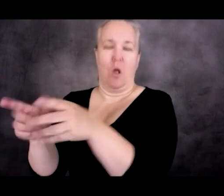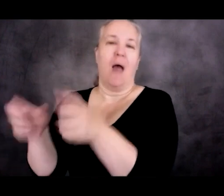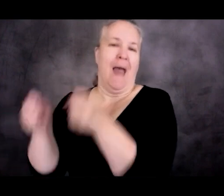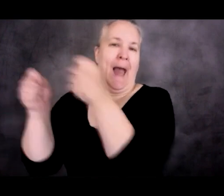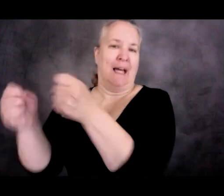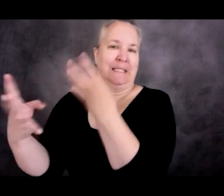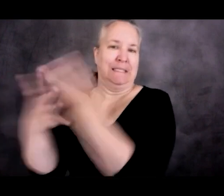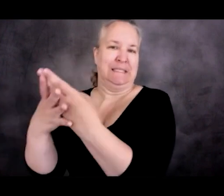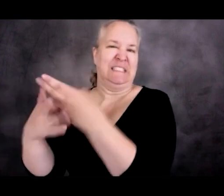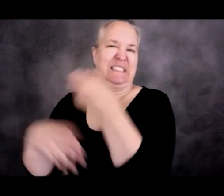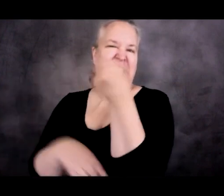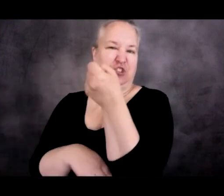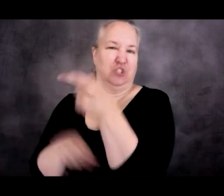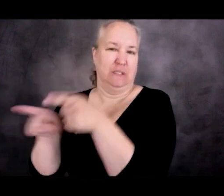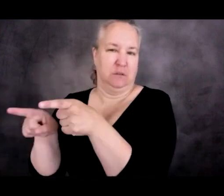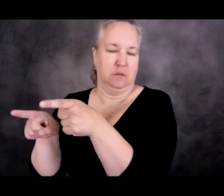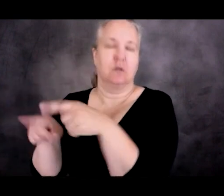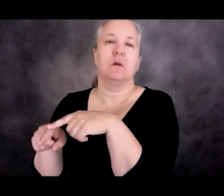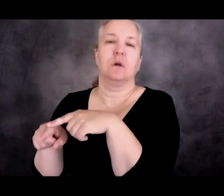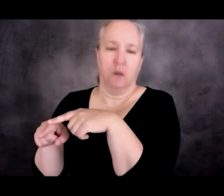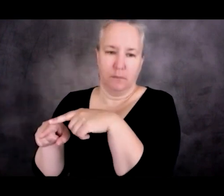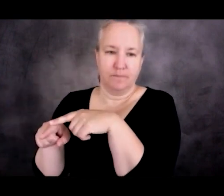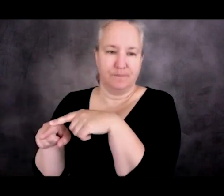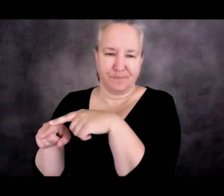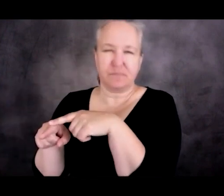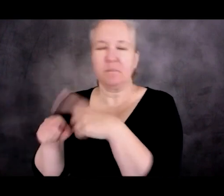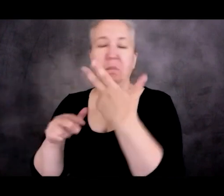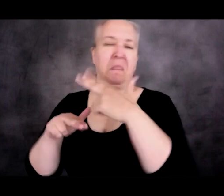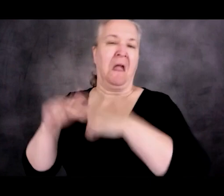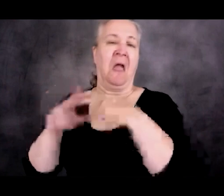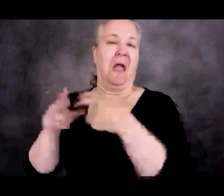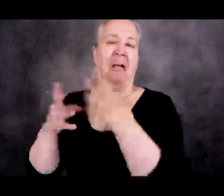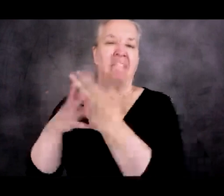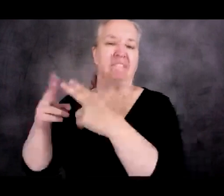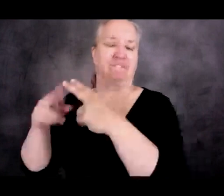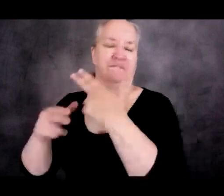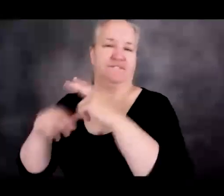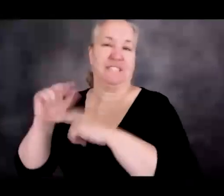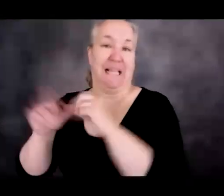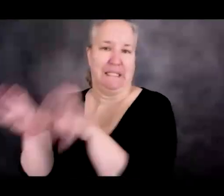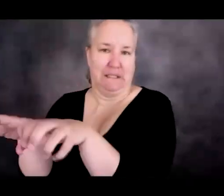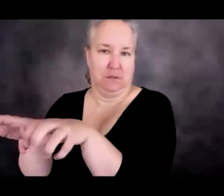in facilities, often for months, often for years